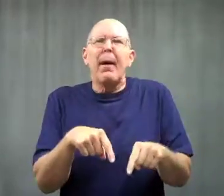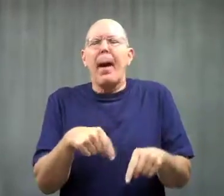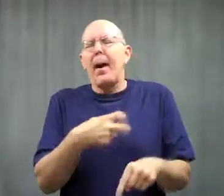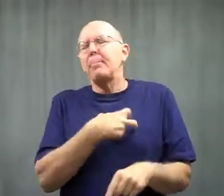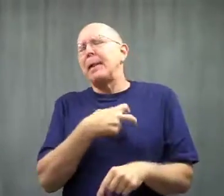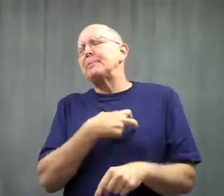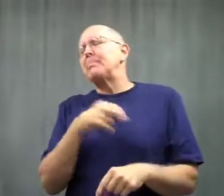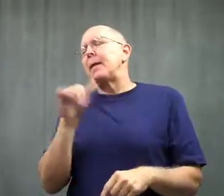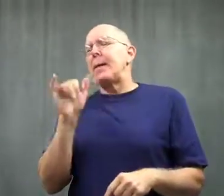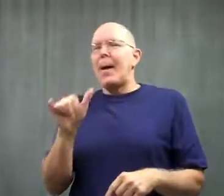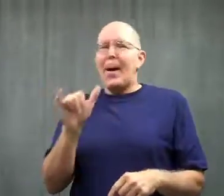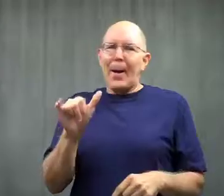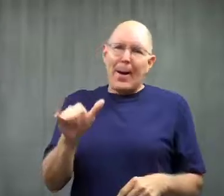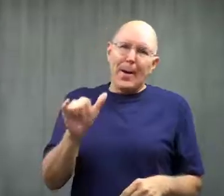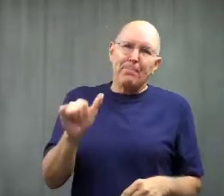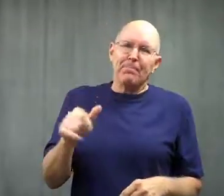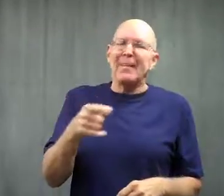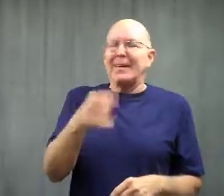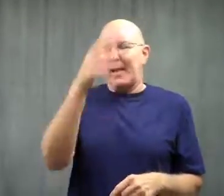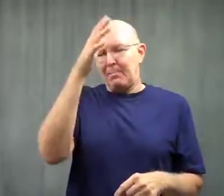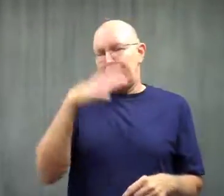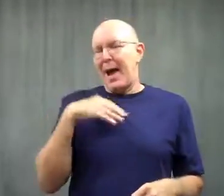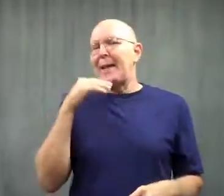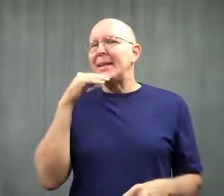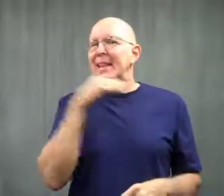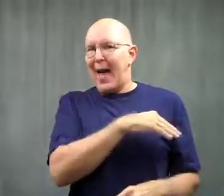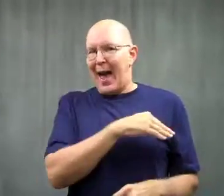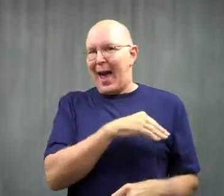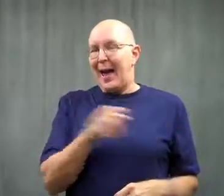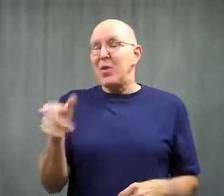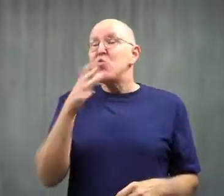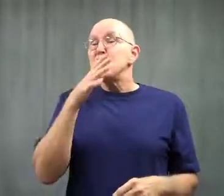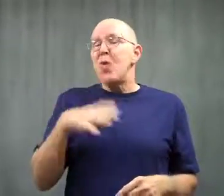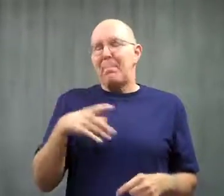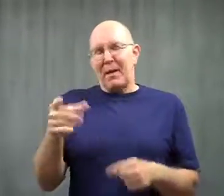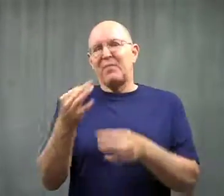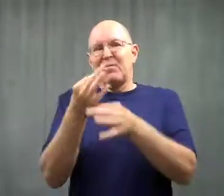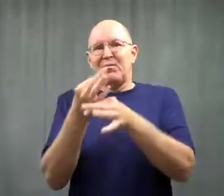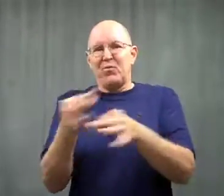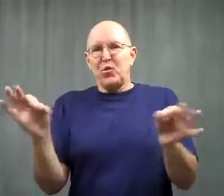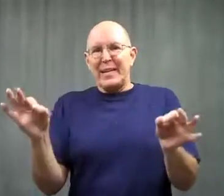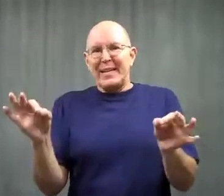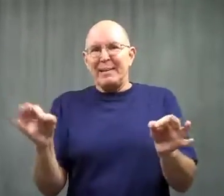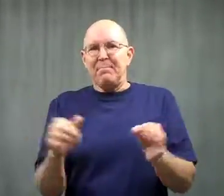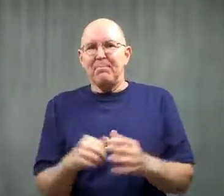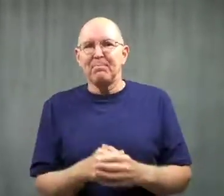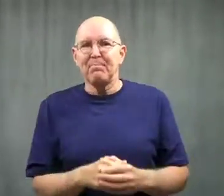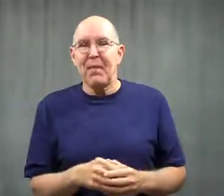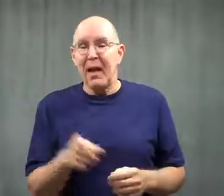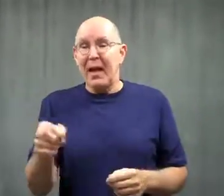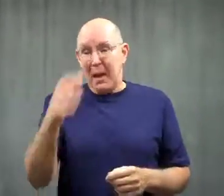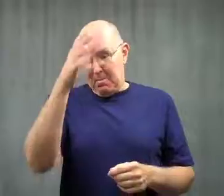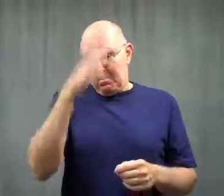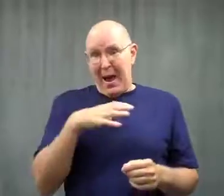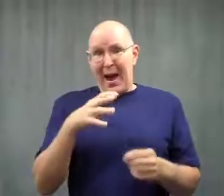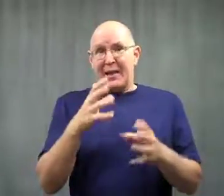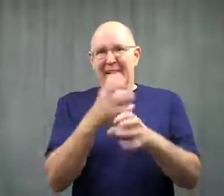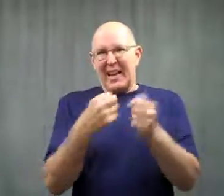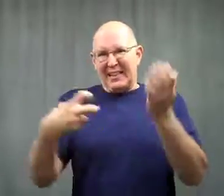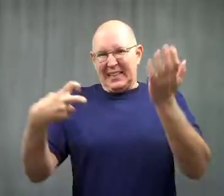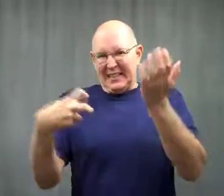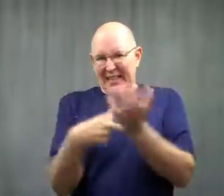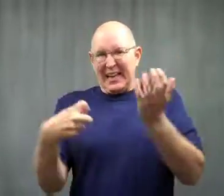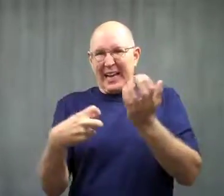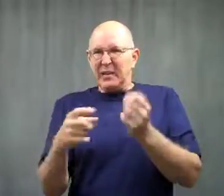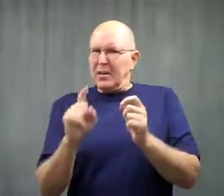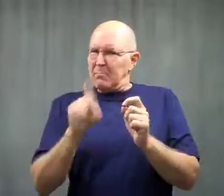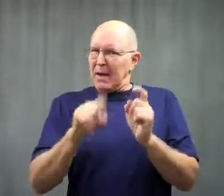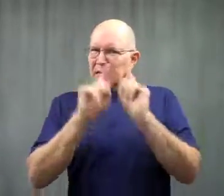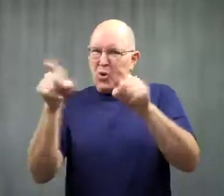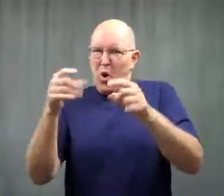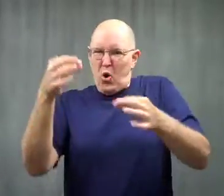The police realized the man had lied, so they let her go.